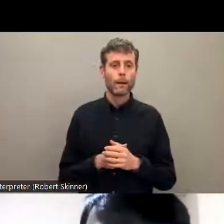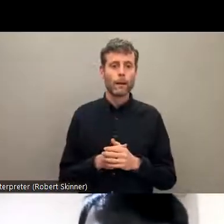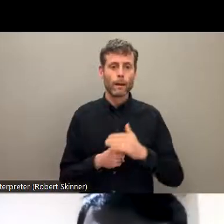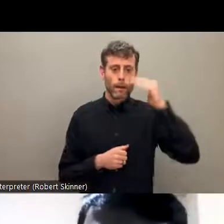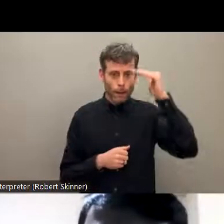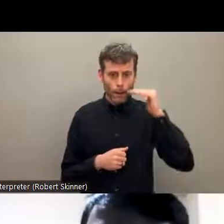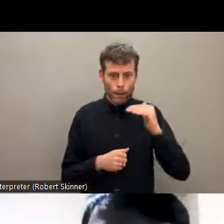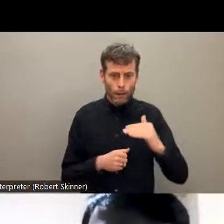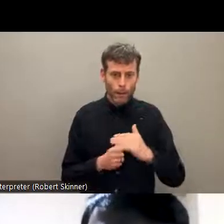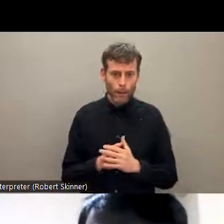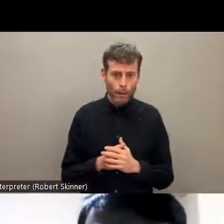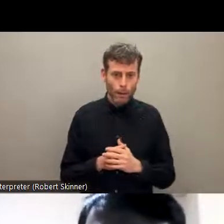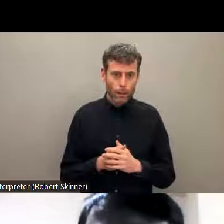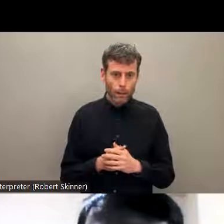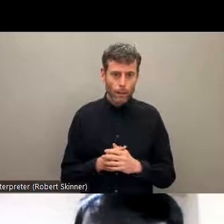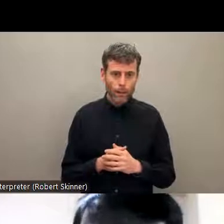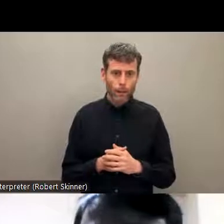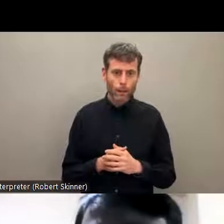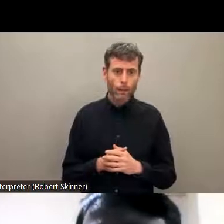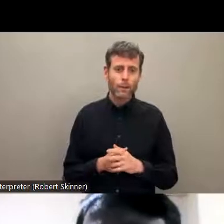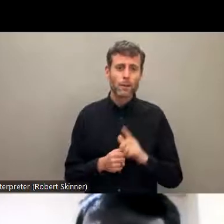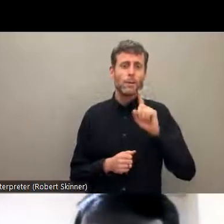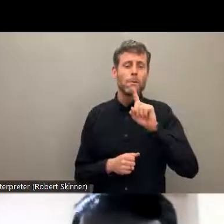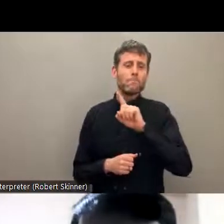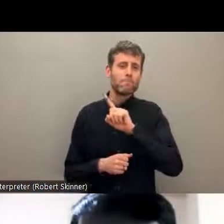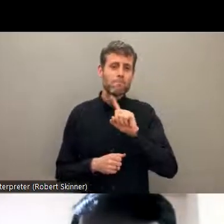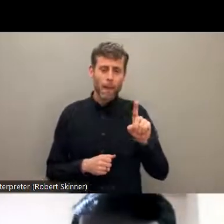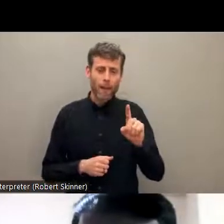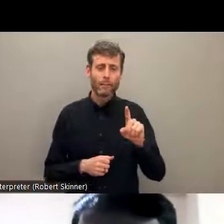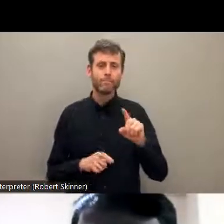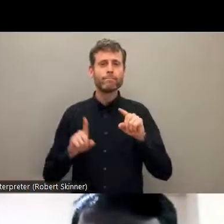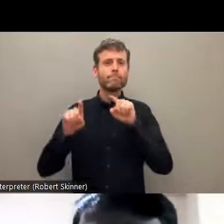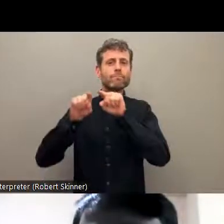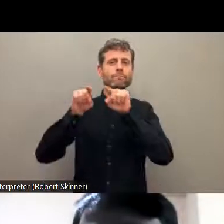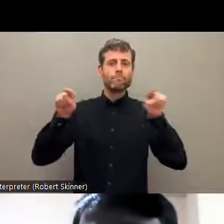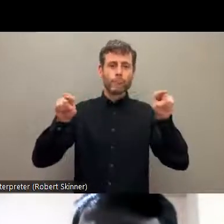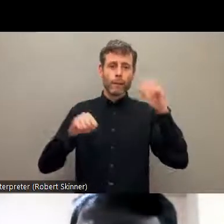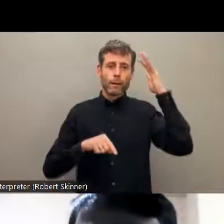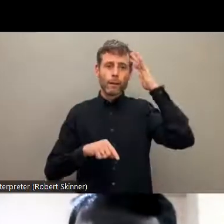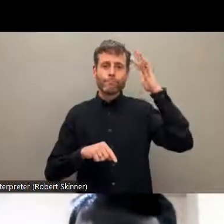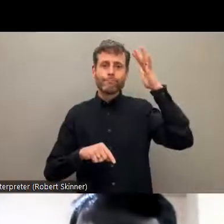people who are at the very lowest bottom rank.